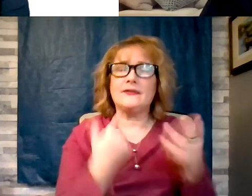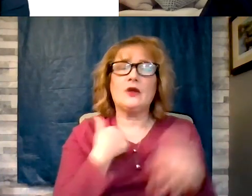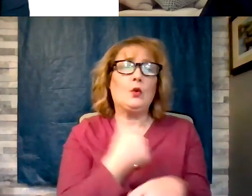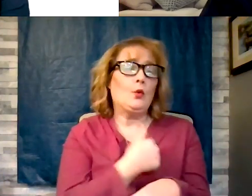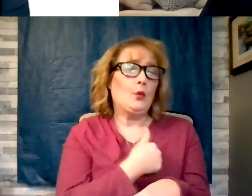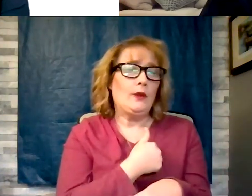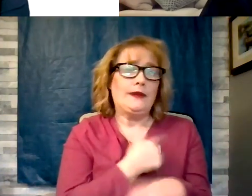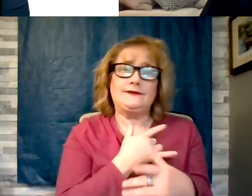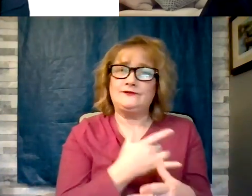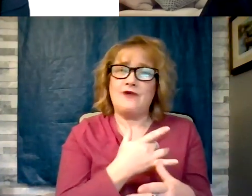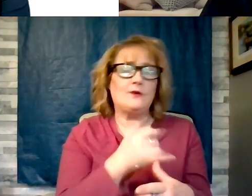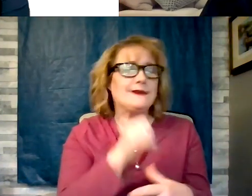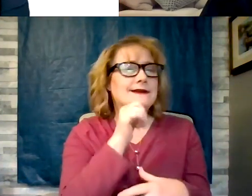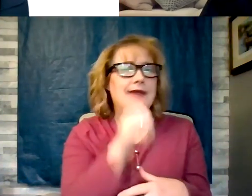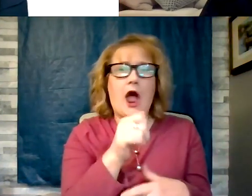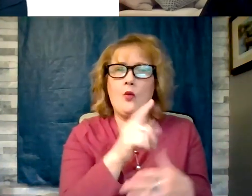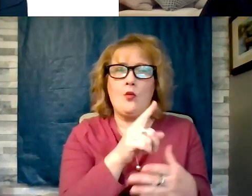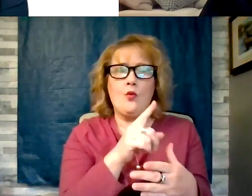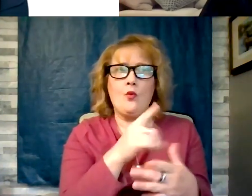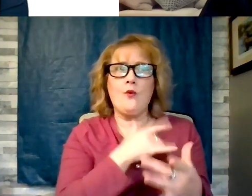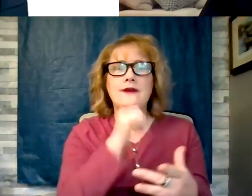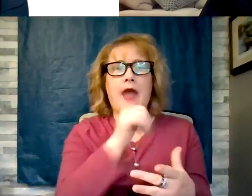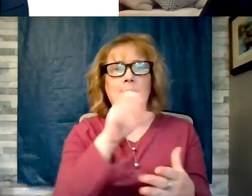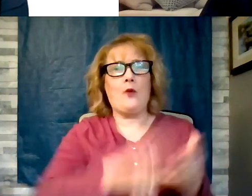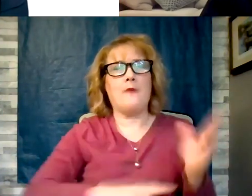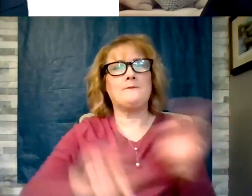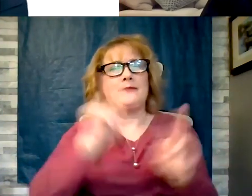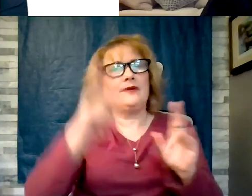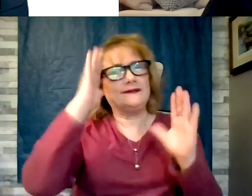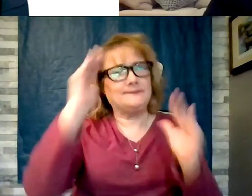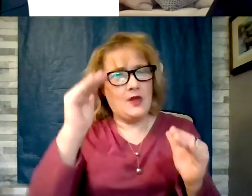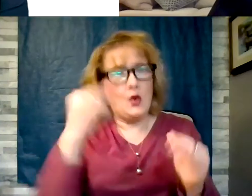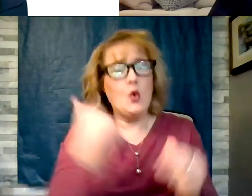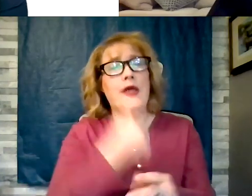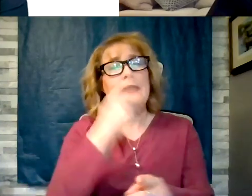generally not what people expect because we take care of the sick people at the hospital too. And